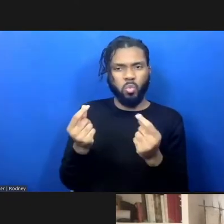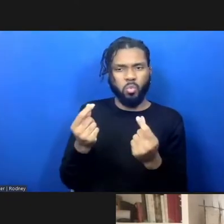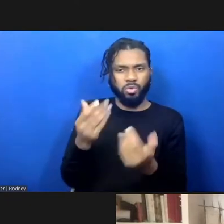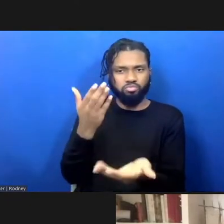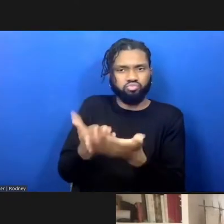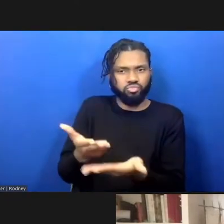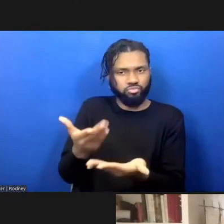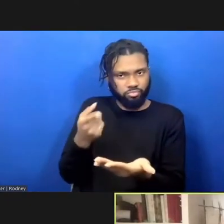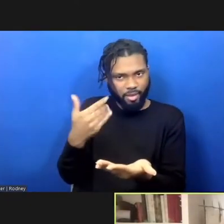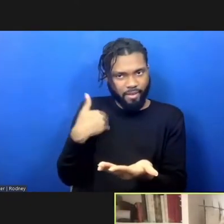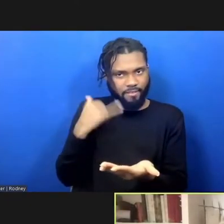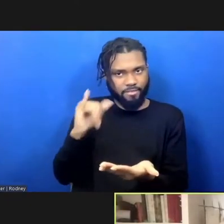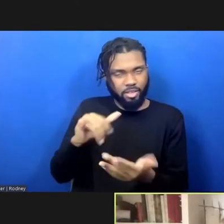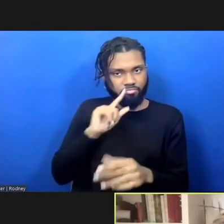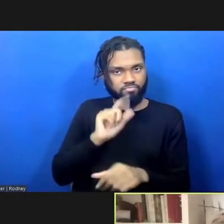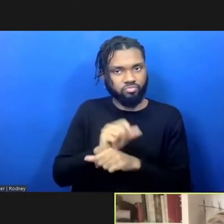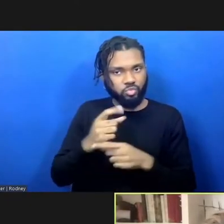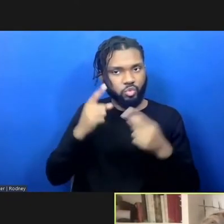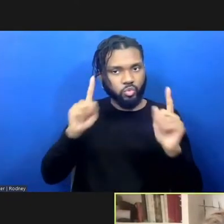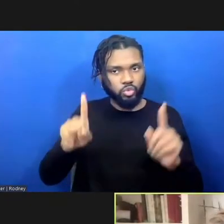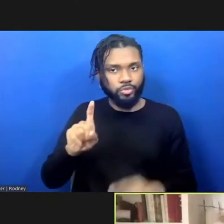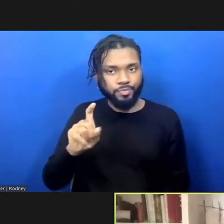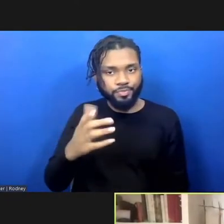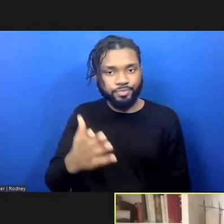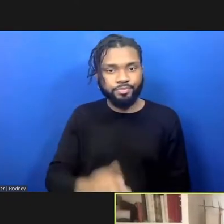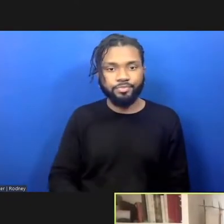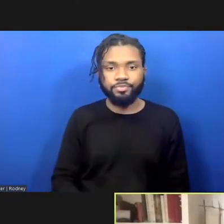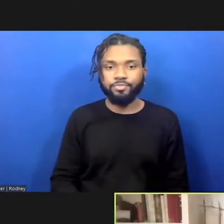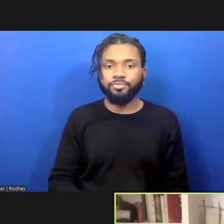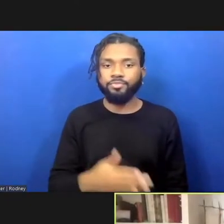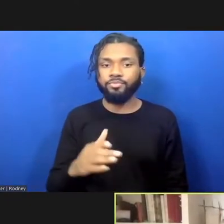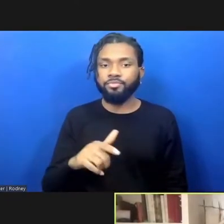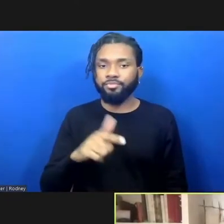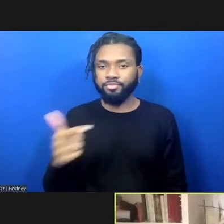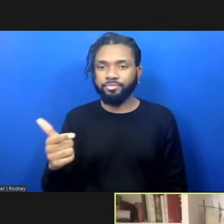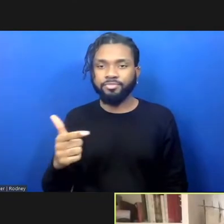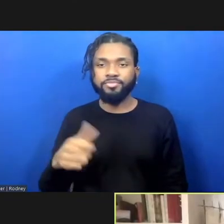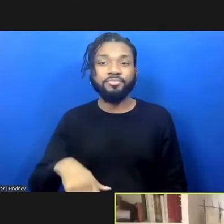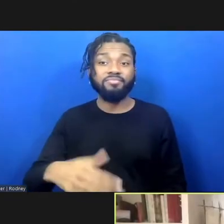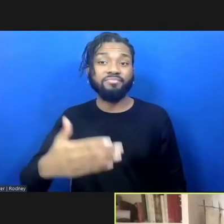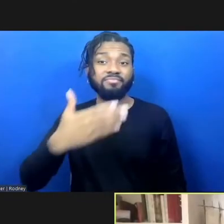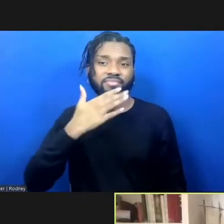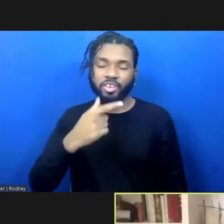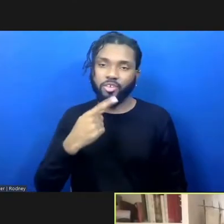Sure. Thank you so much for this beautiful question and thanks for having me be a part of this beautiful panel.